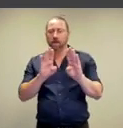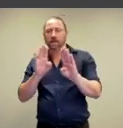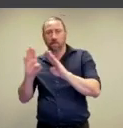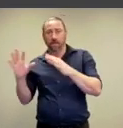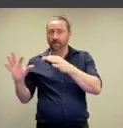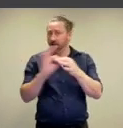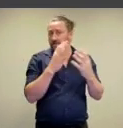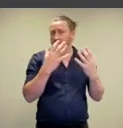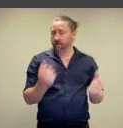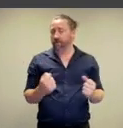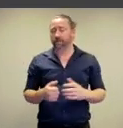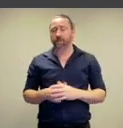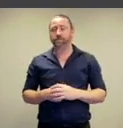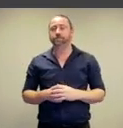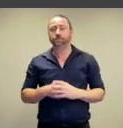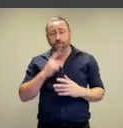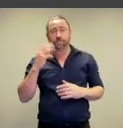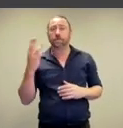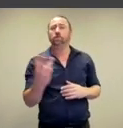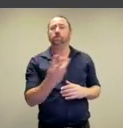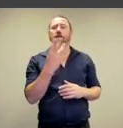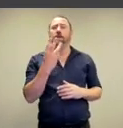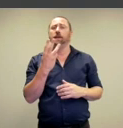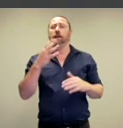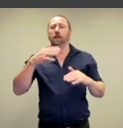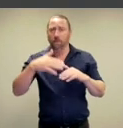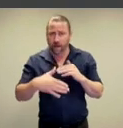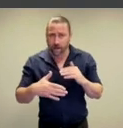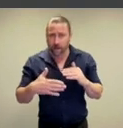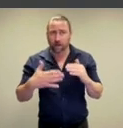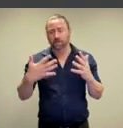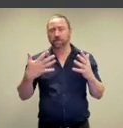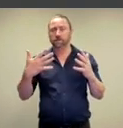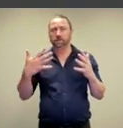formal similarities to